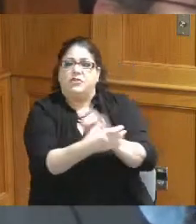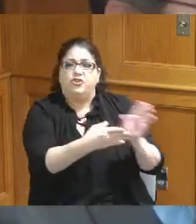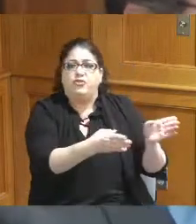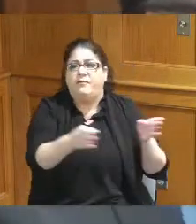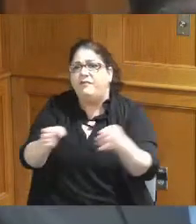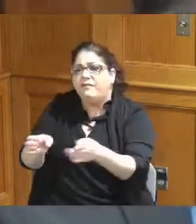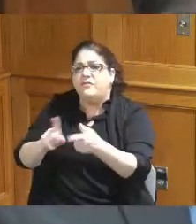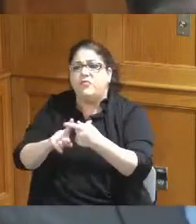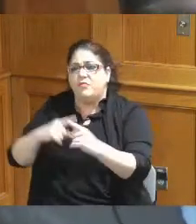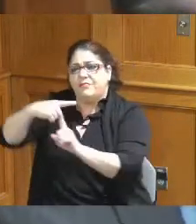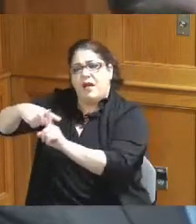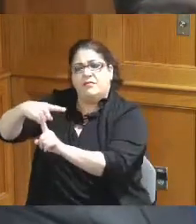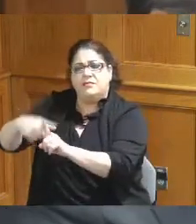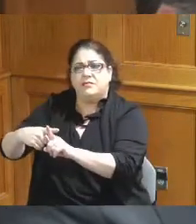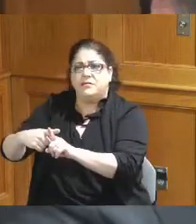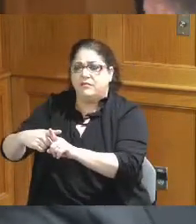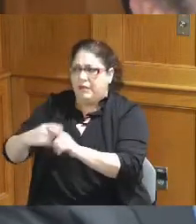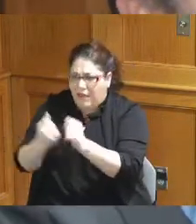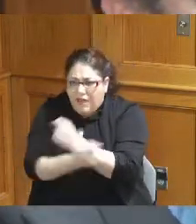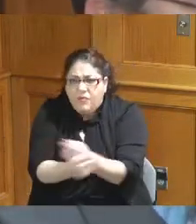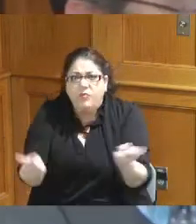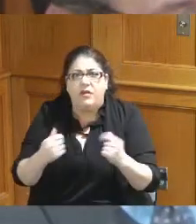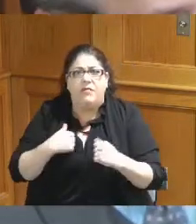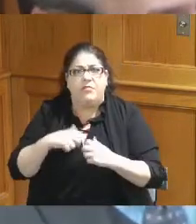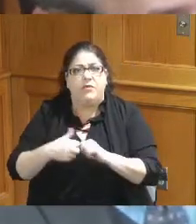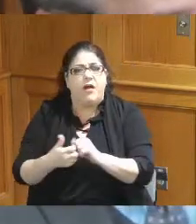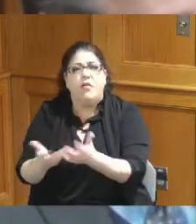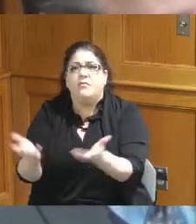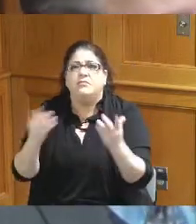we've done a lot of work on Mental Health as well but I did want to promote that the